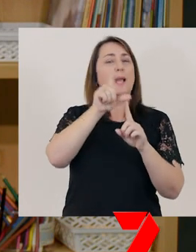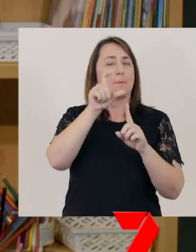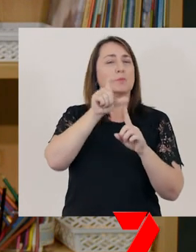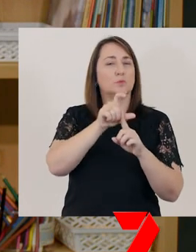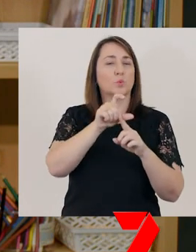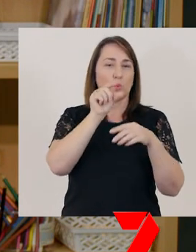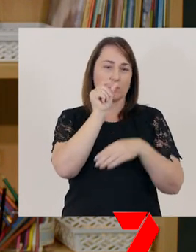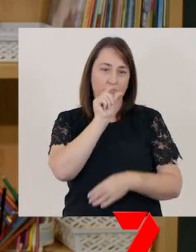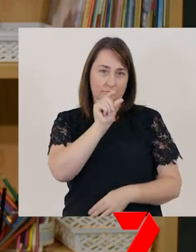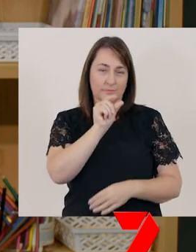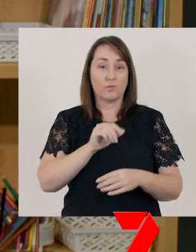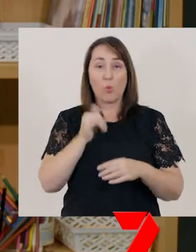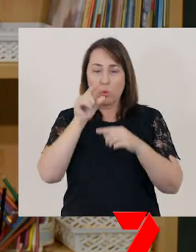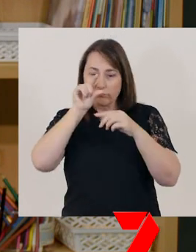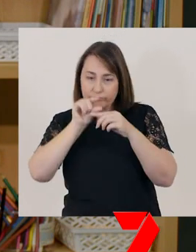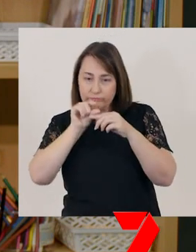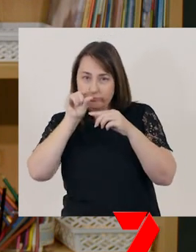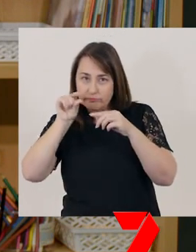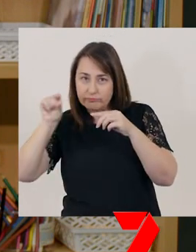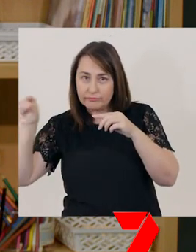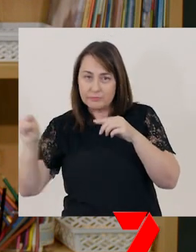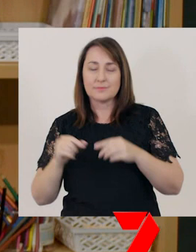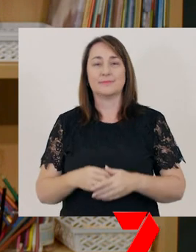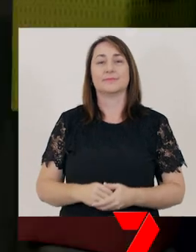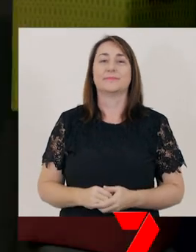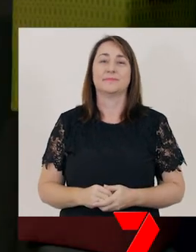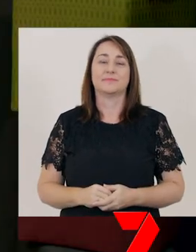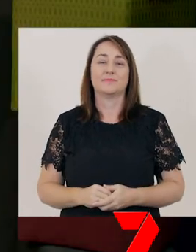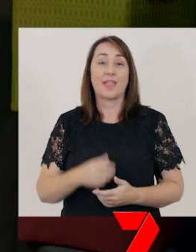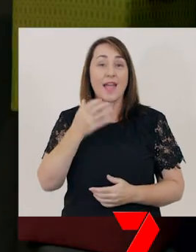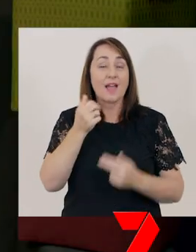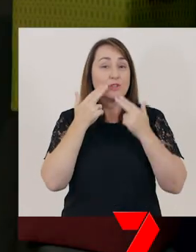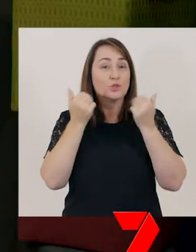or, a lower-case letter. There is a song about letters of the alphabet.